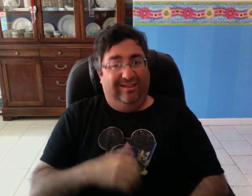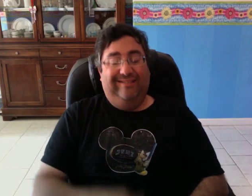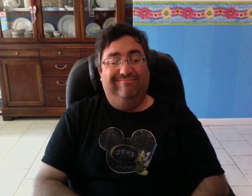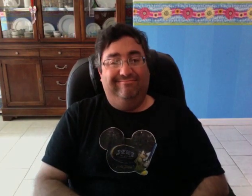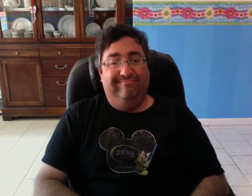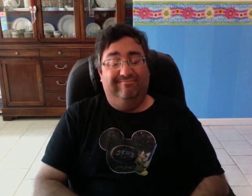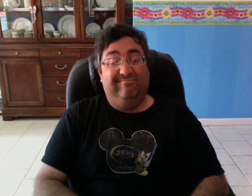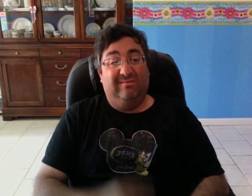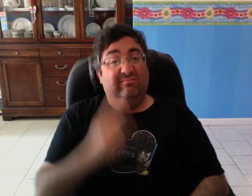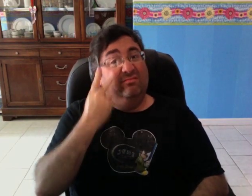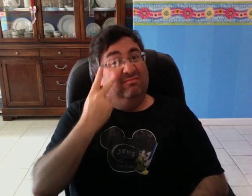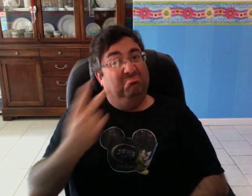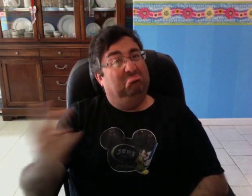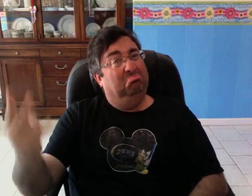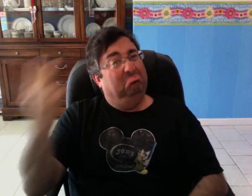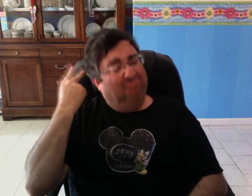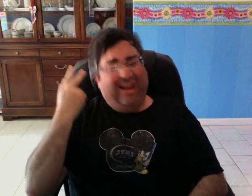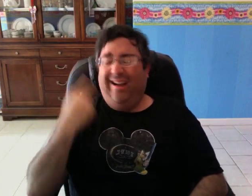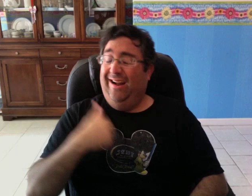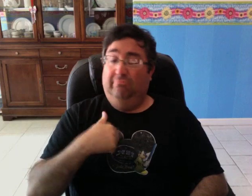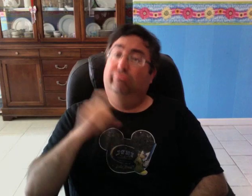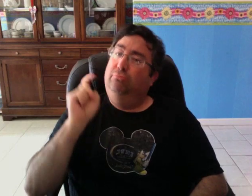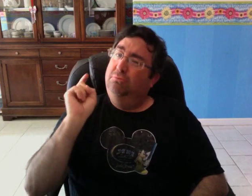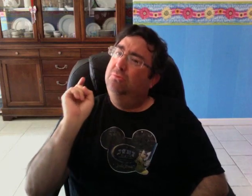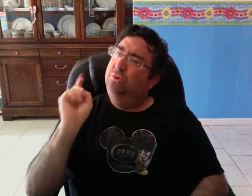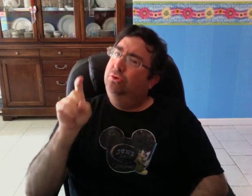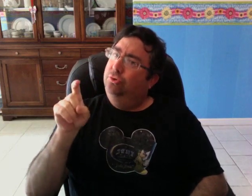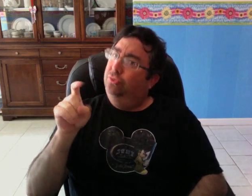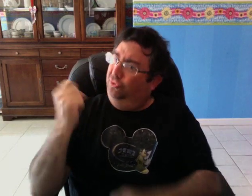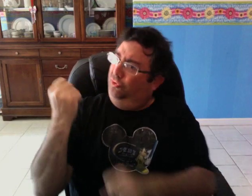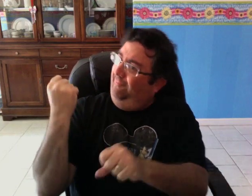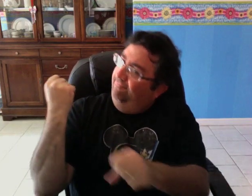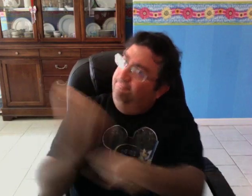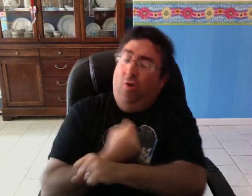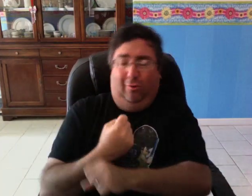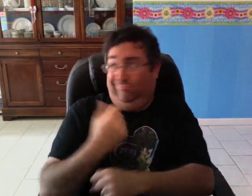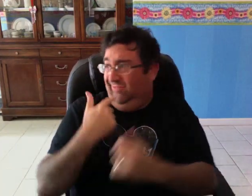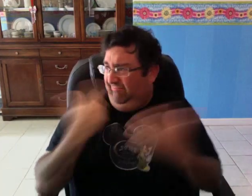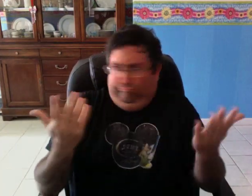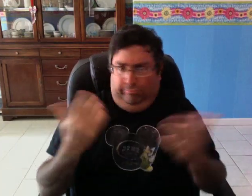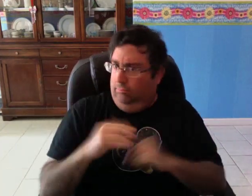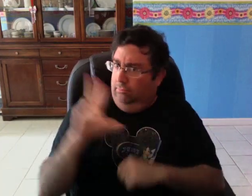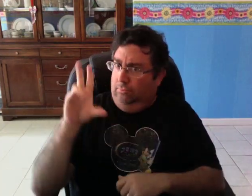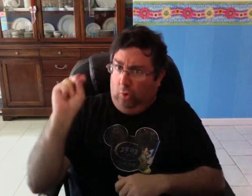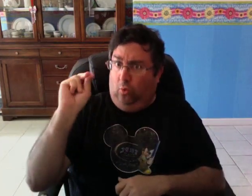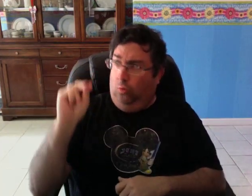Looking back, I should have fought it and refused,